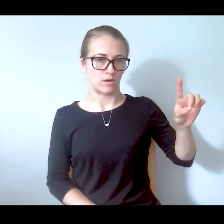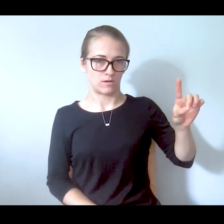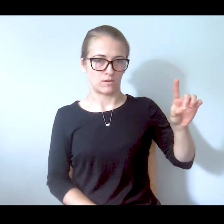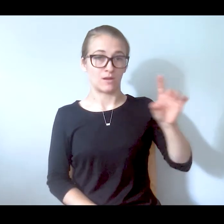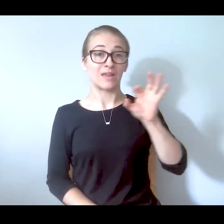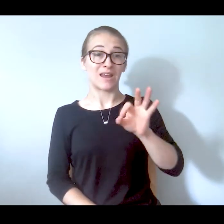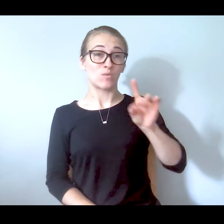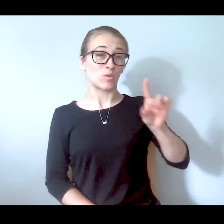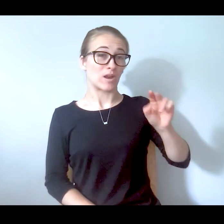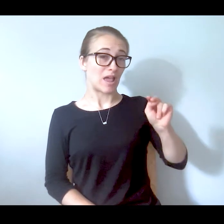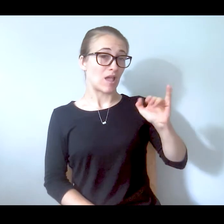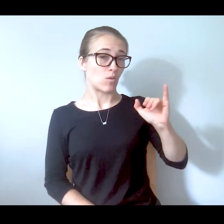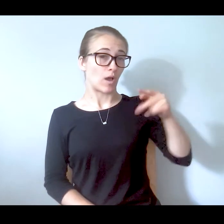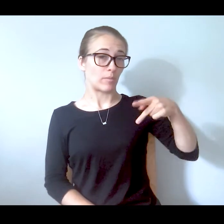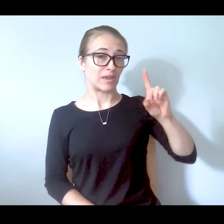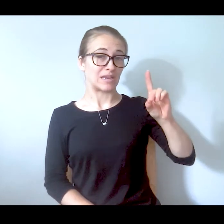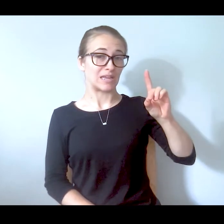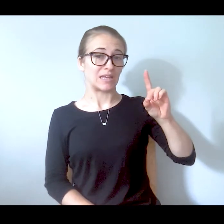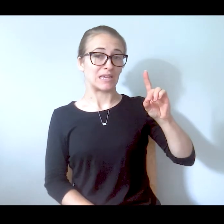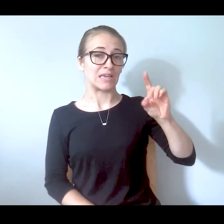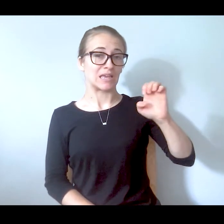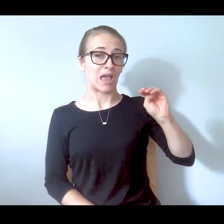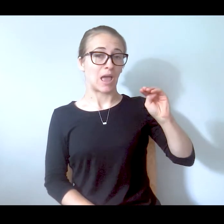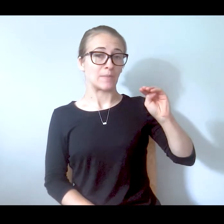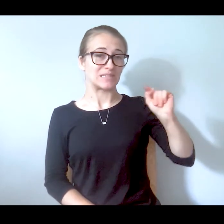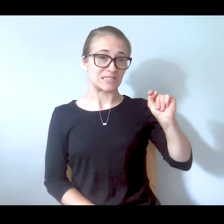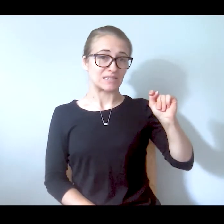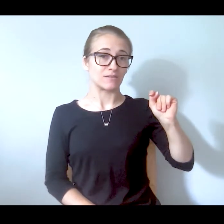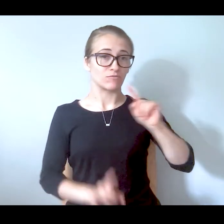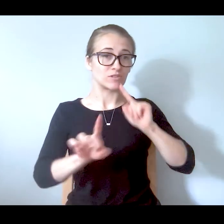and NYPD anadems is responding to a crisis. If you